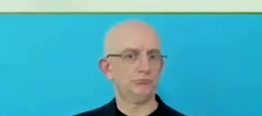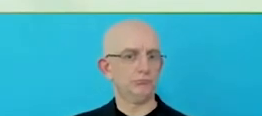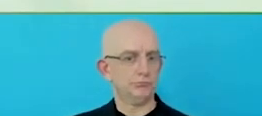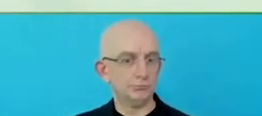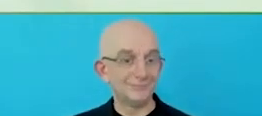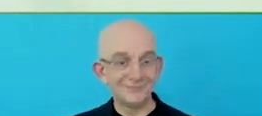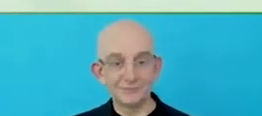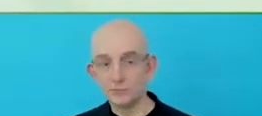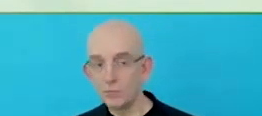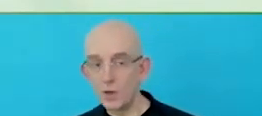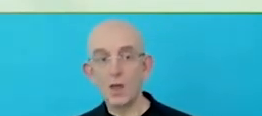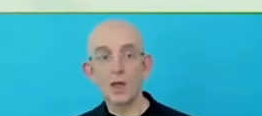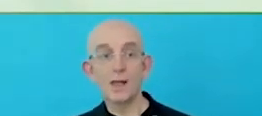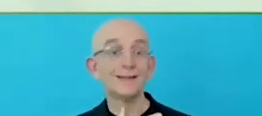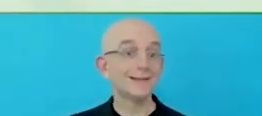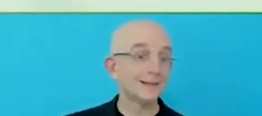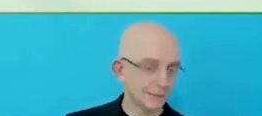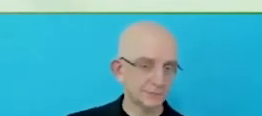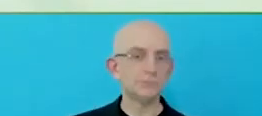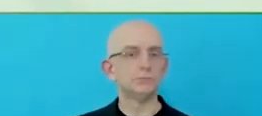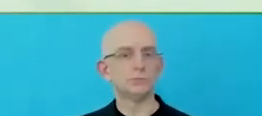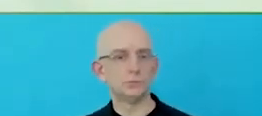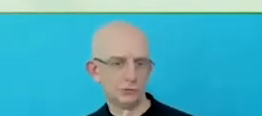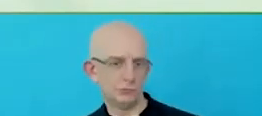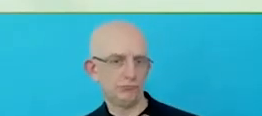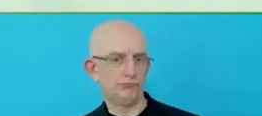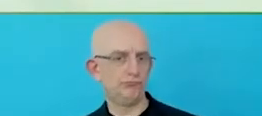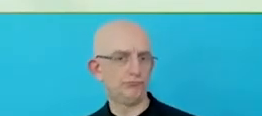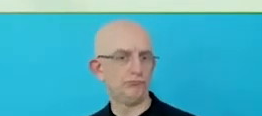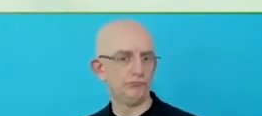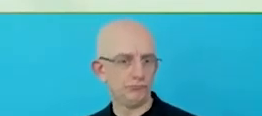examples of how we are showing up in these stakeholder groups.